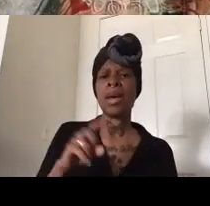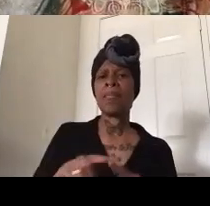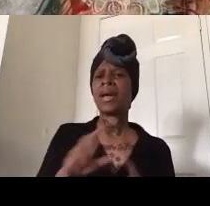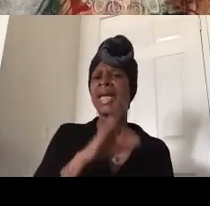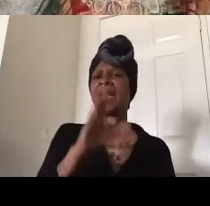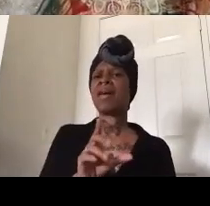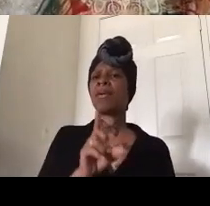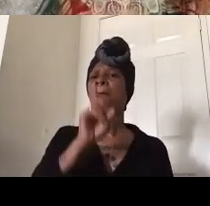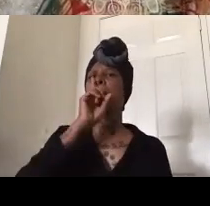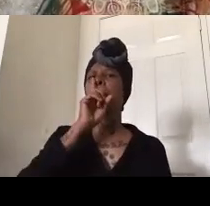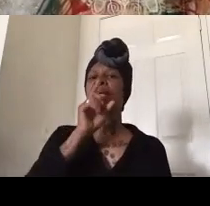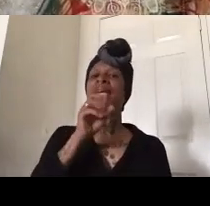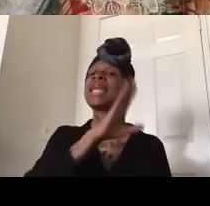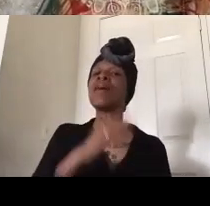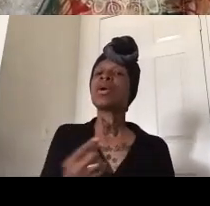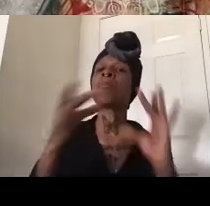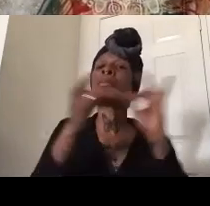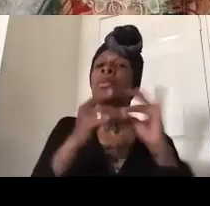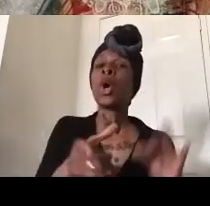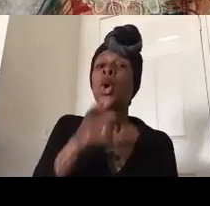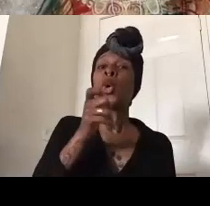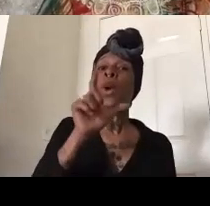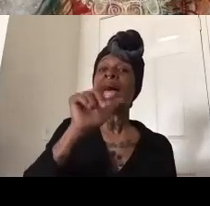who were killed right here in this city like roshario mack